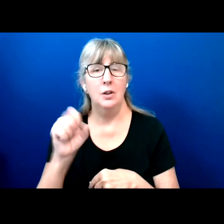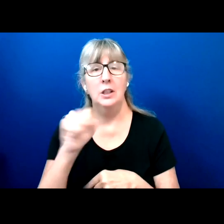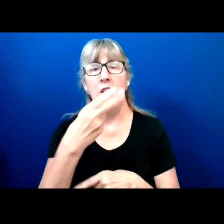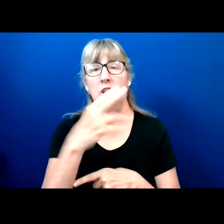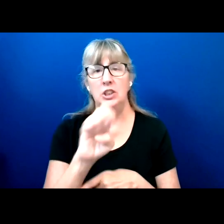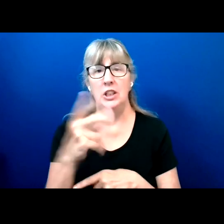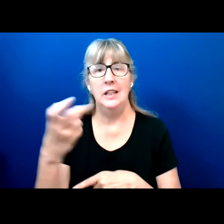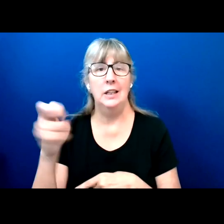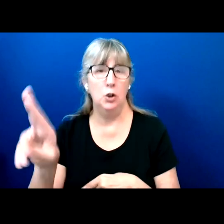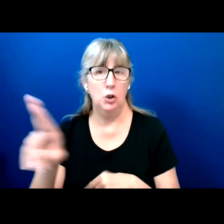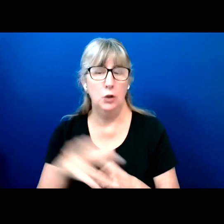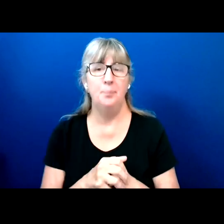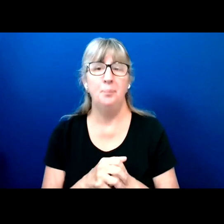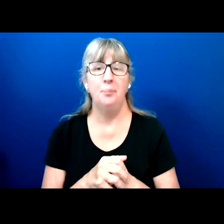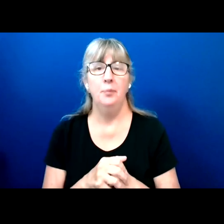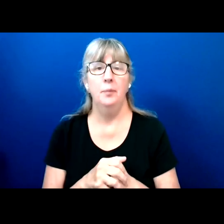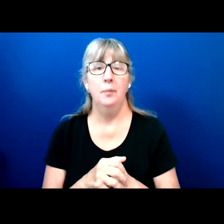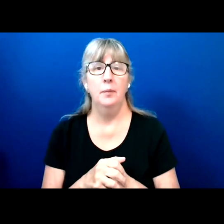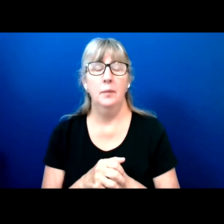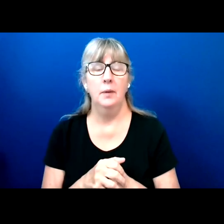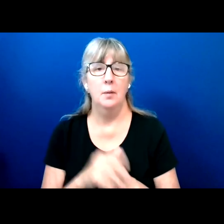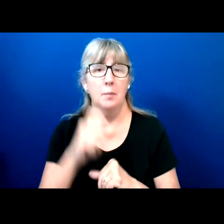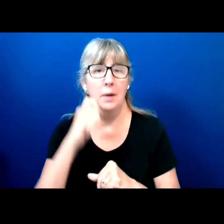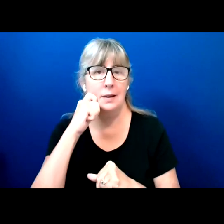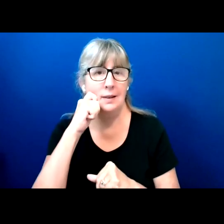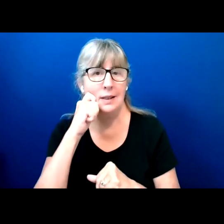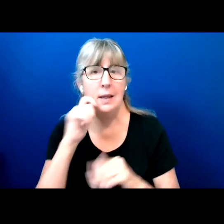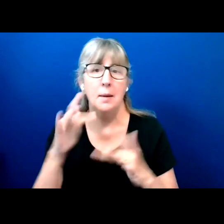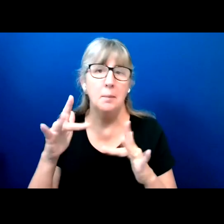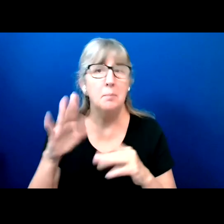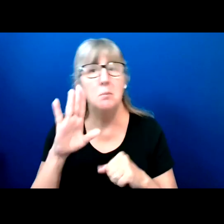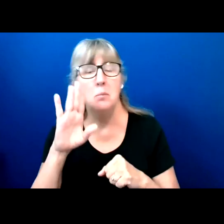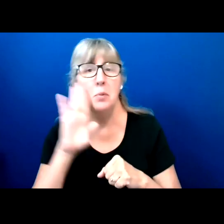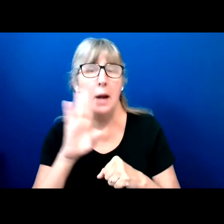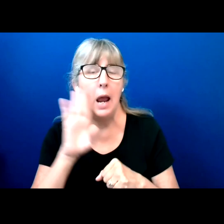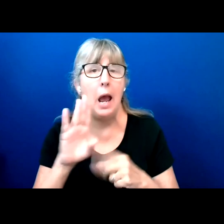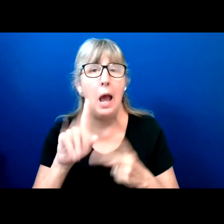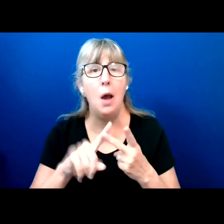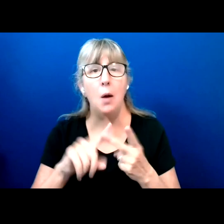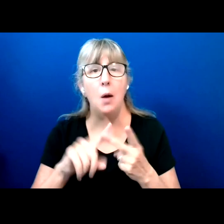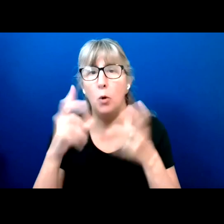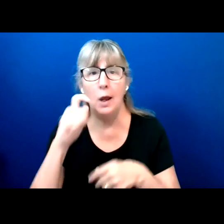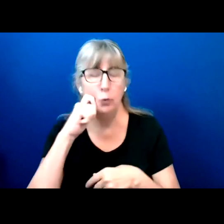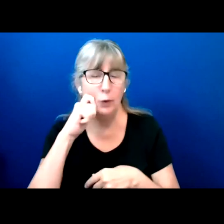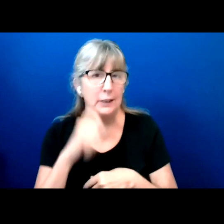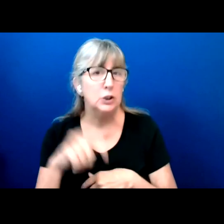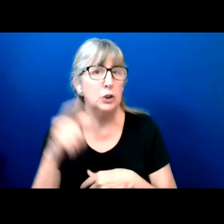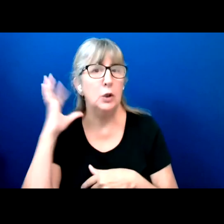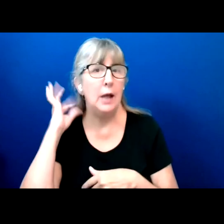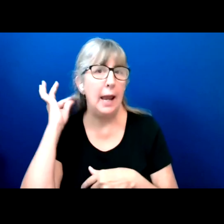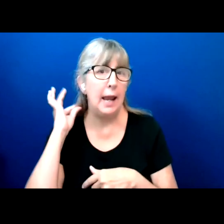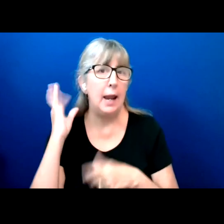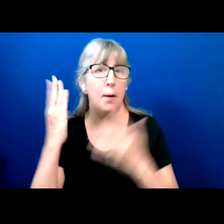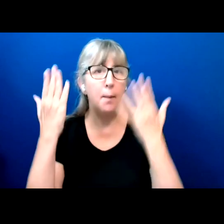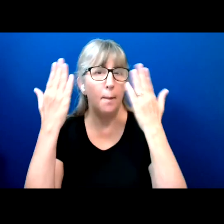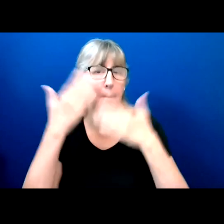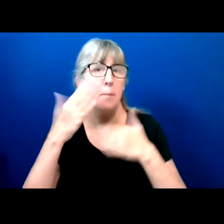And I am medium Brown skin multiracial woman with long dark brown hair and bangs, and my background is blurred.